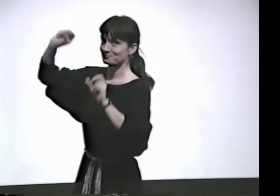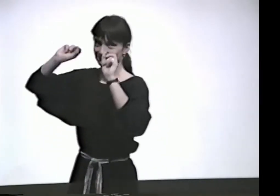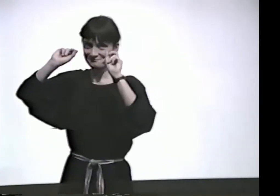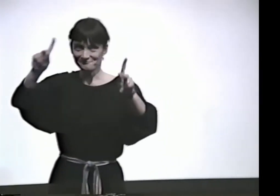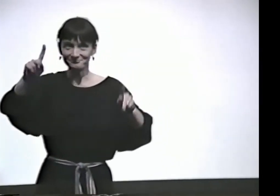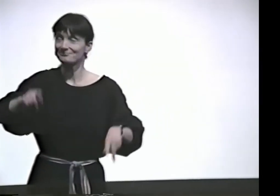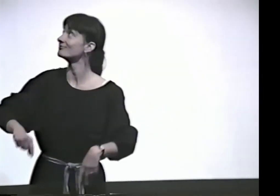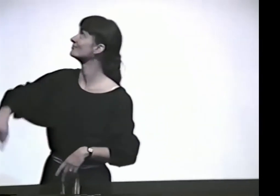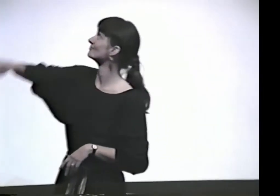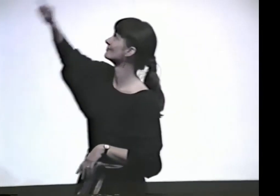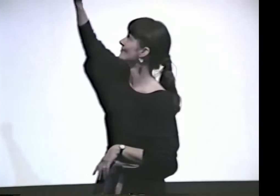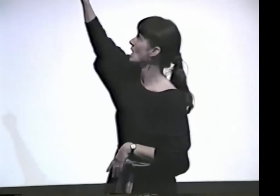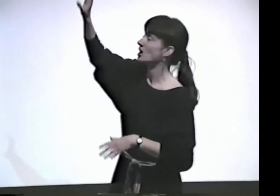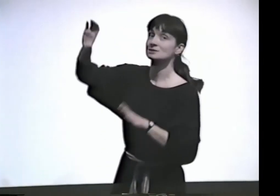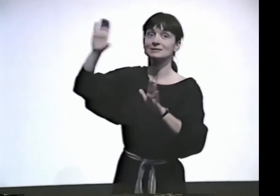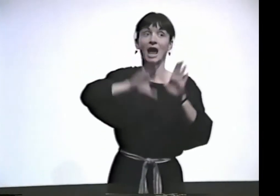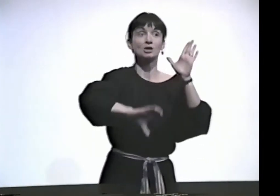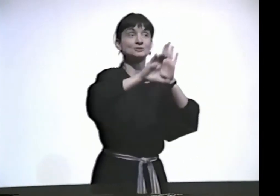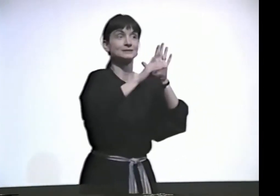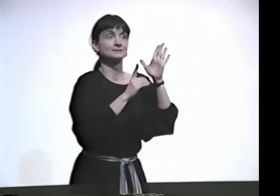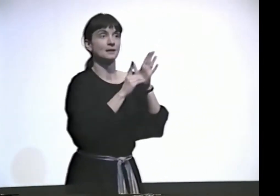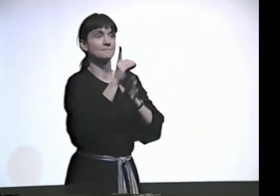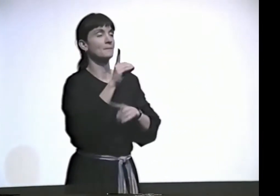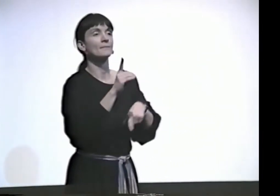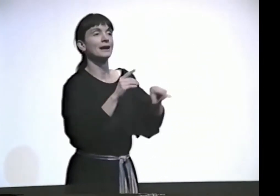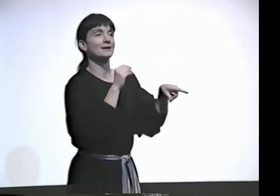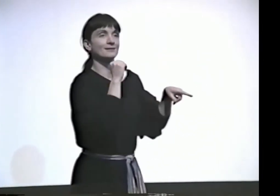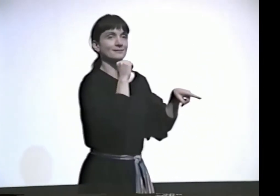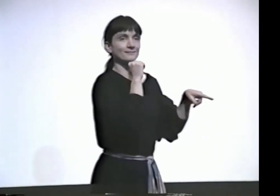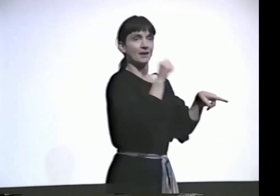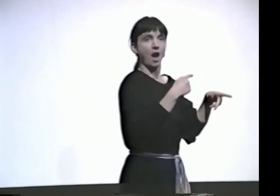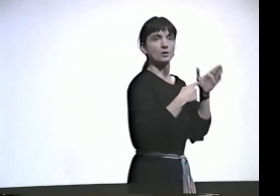OK. CHARACTER DEVELOPMENT.